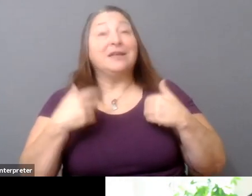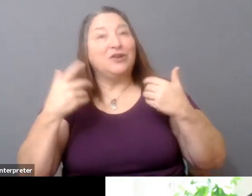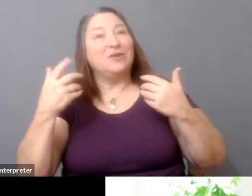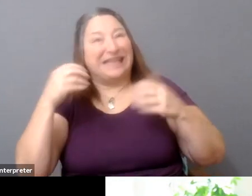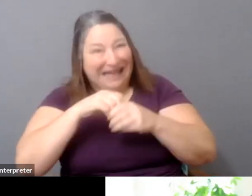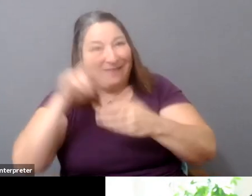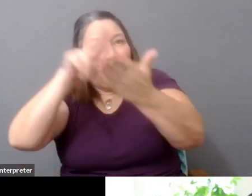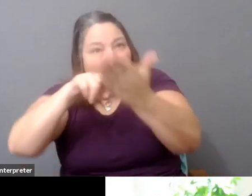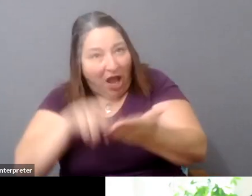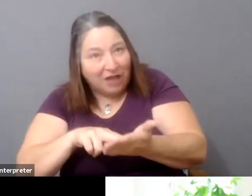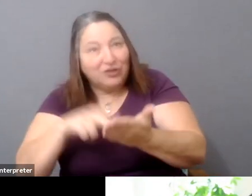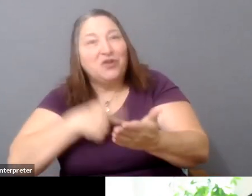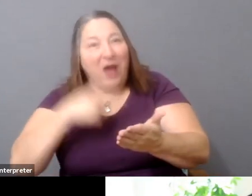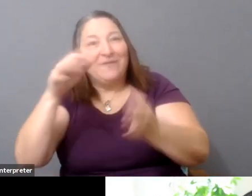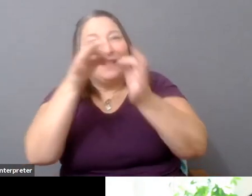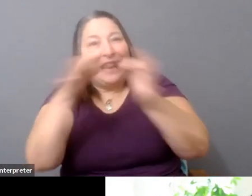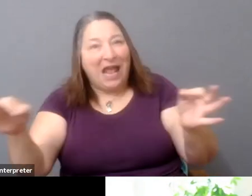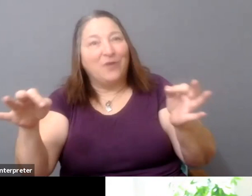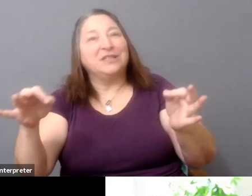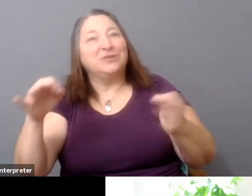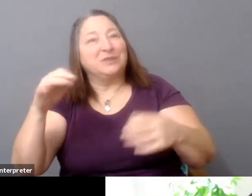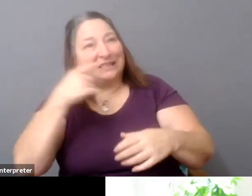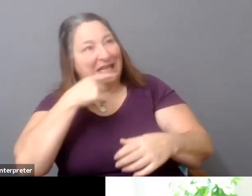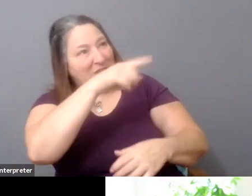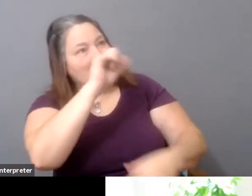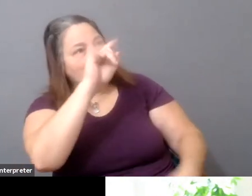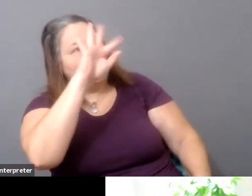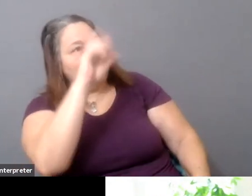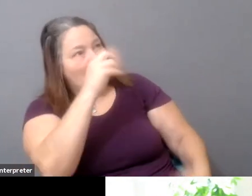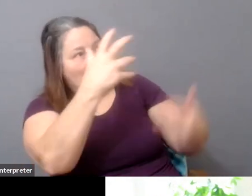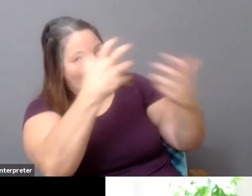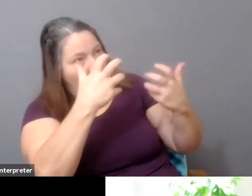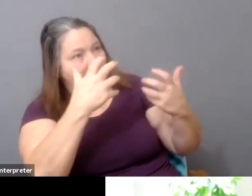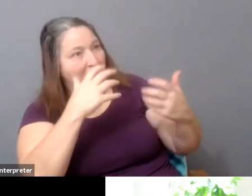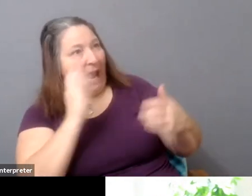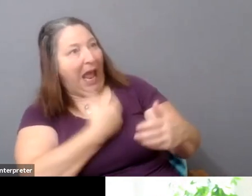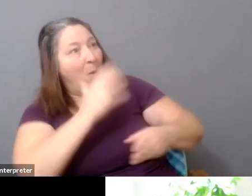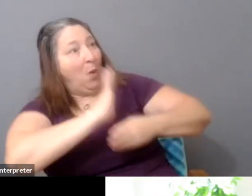potentially encourage them to behave in a way that's beneficial for the rest of the ecosystem.